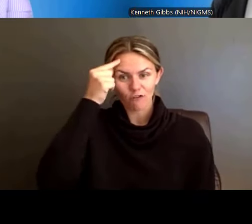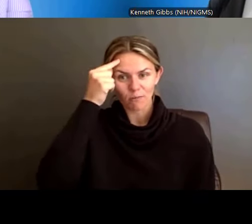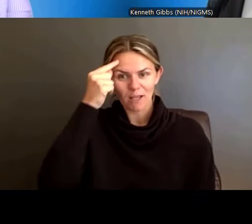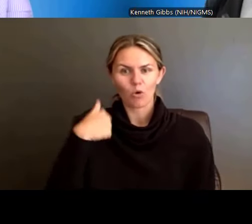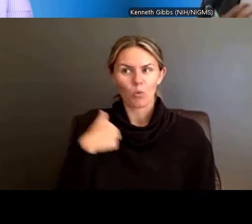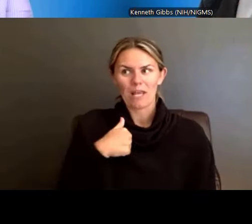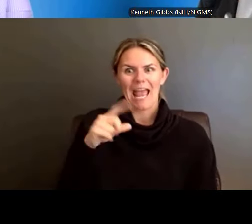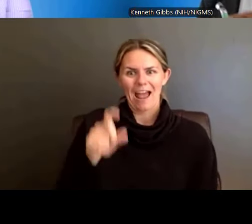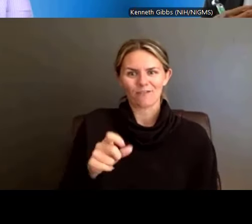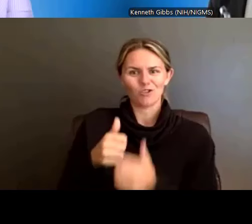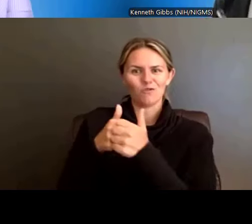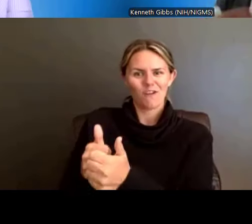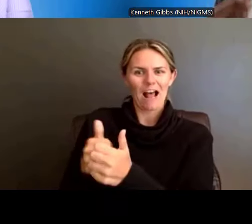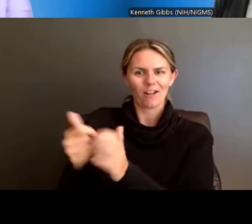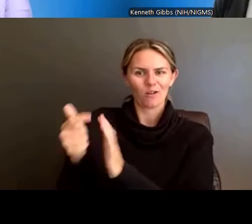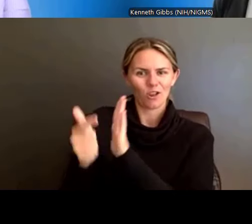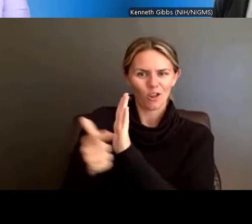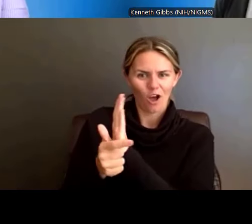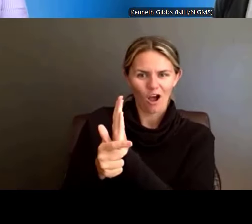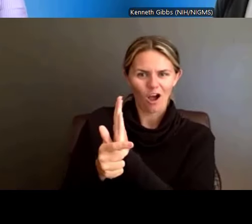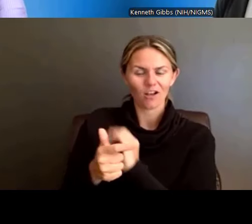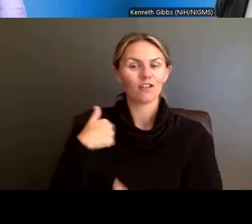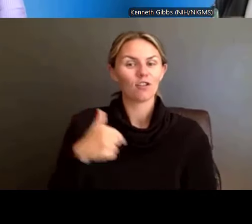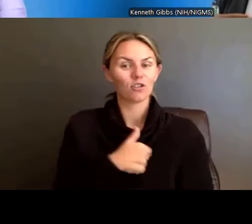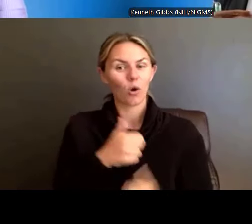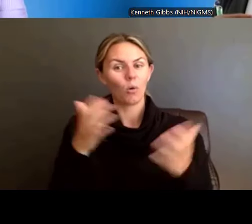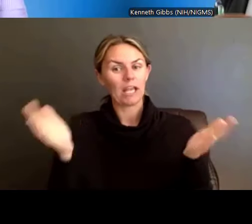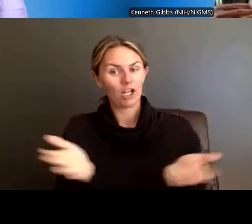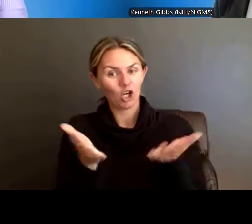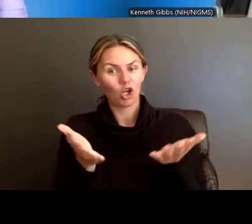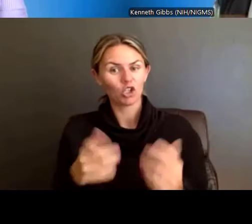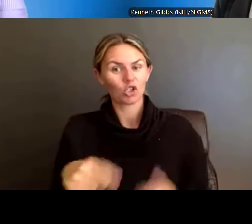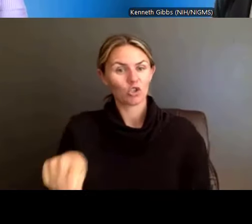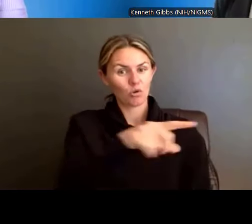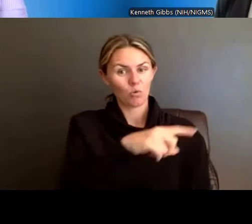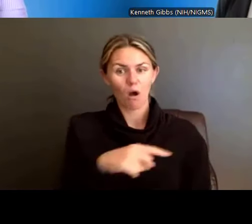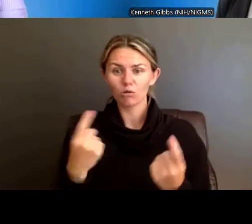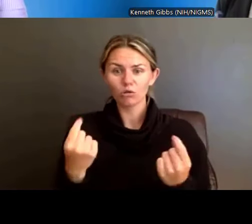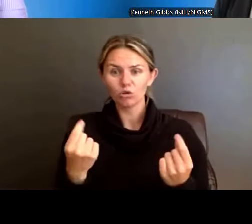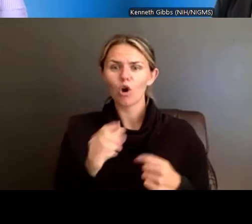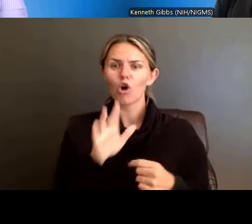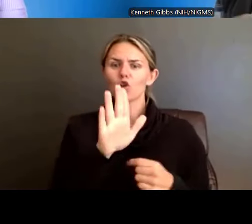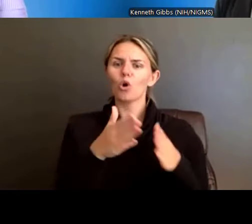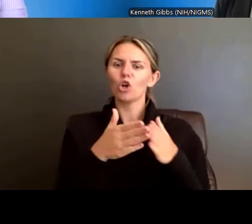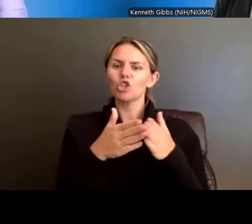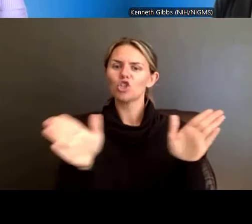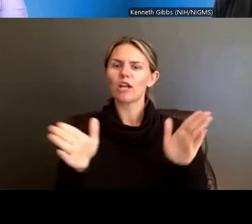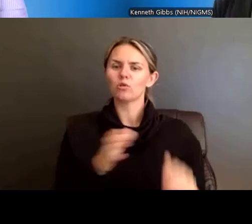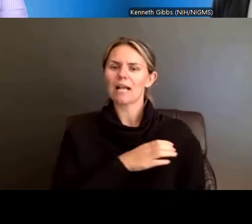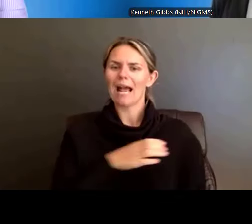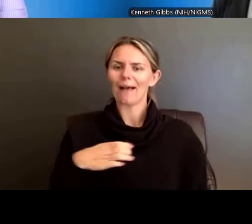So, we always encourage you all to talk with your own general counsel to ensure applicable laws and regulations